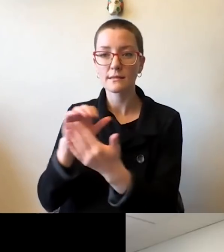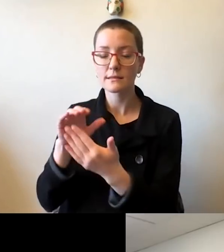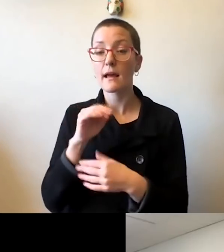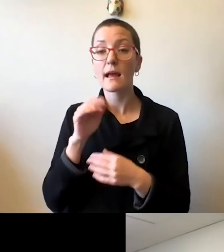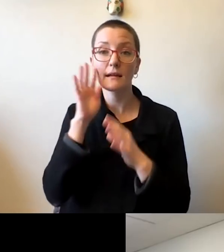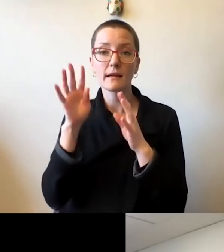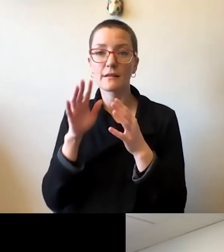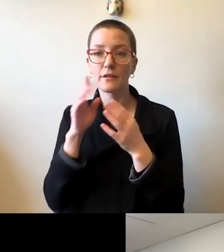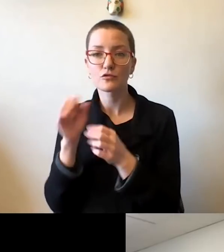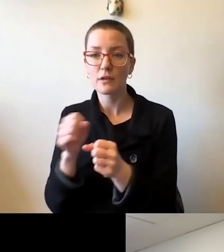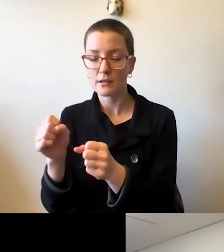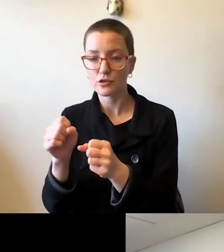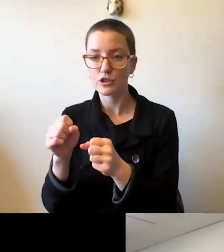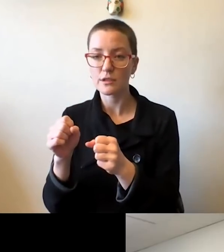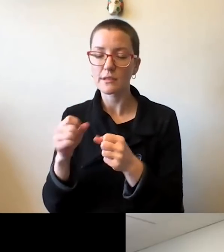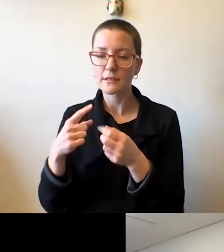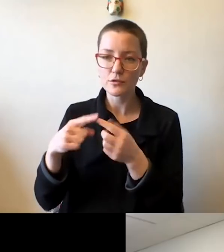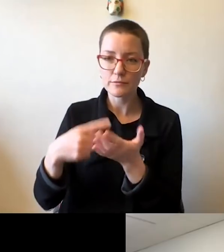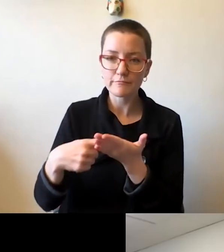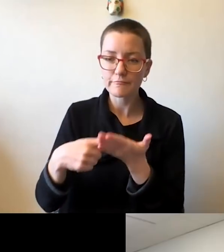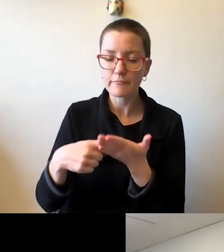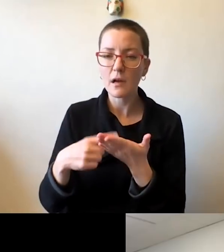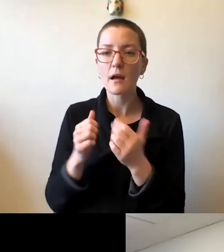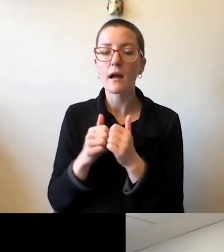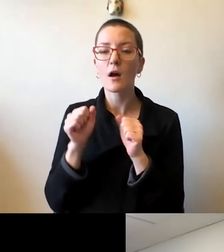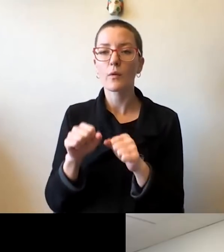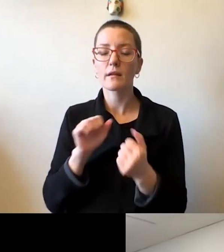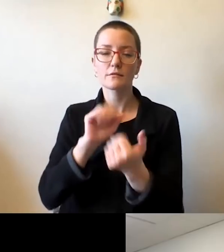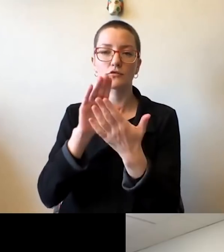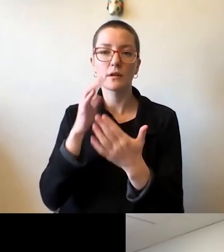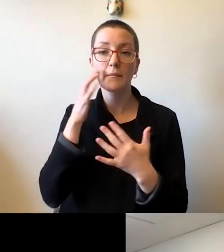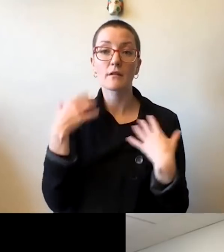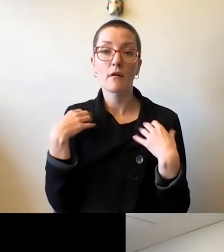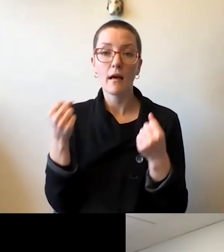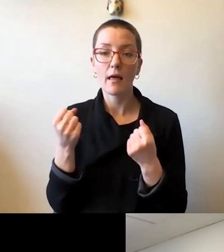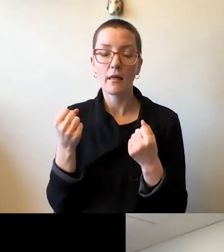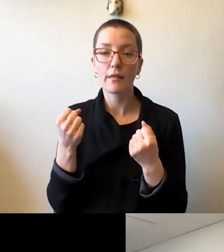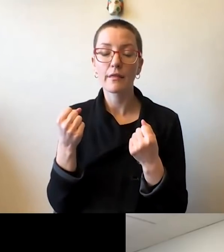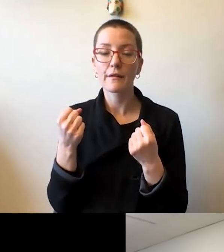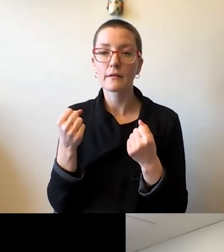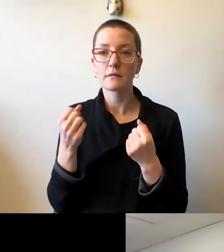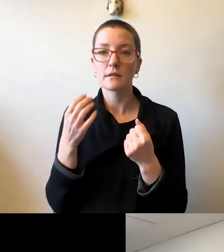as we continue to try to do all we can to address the very, very pressing issue of the state